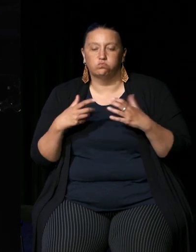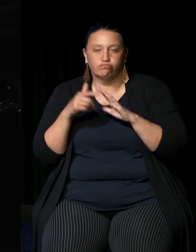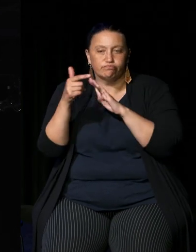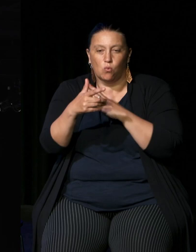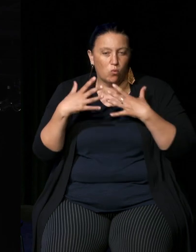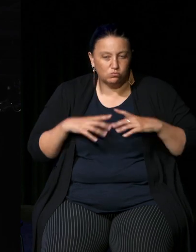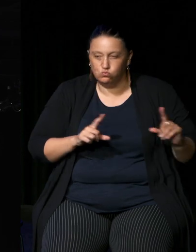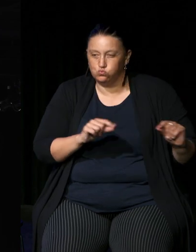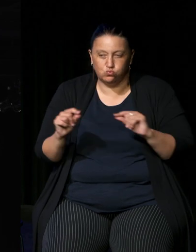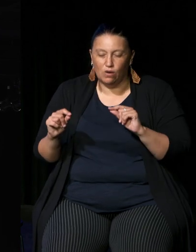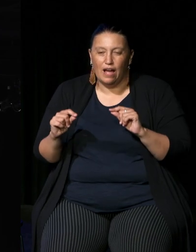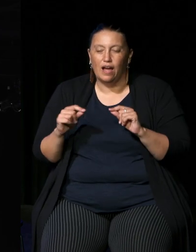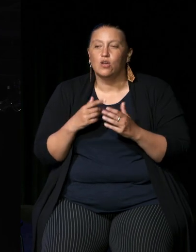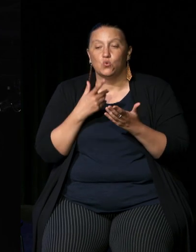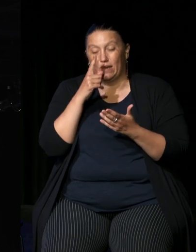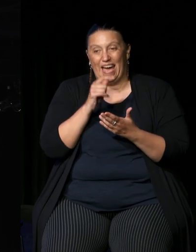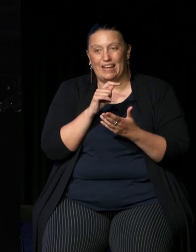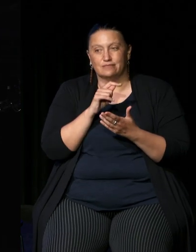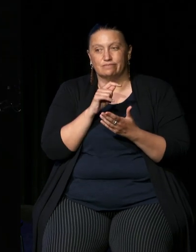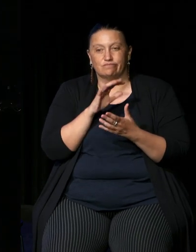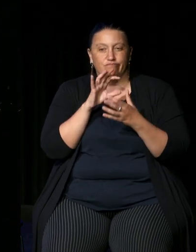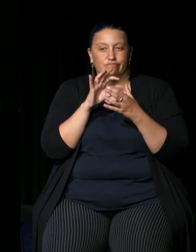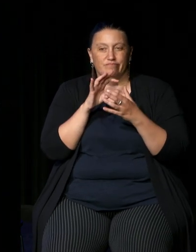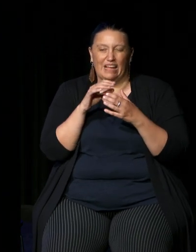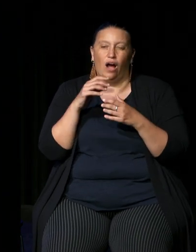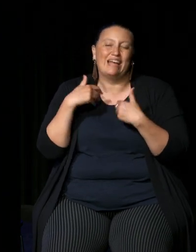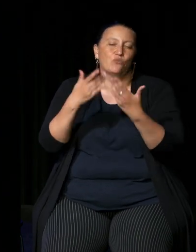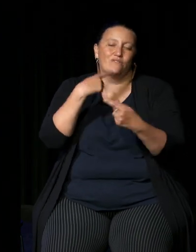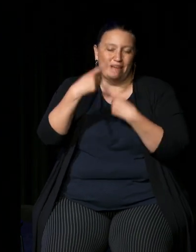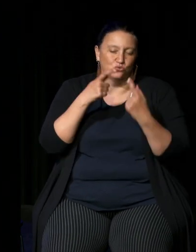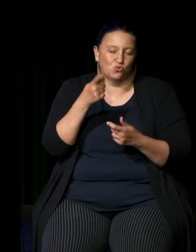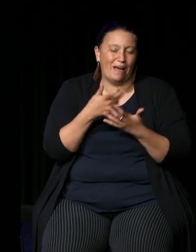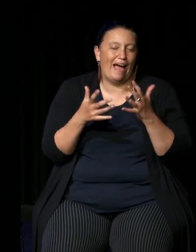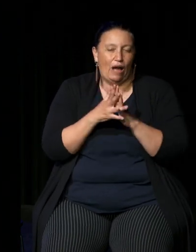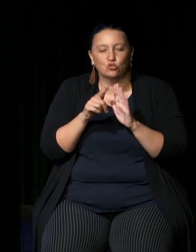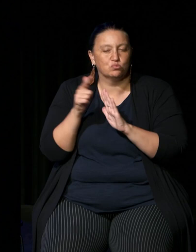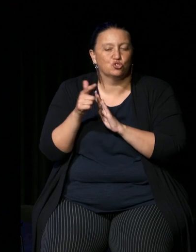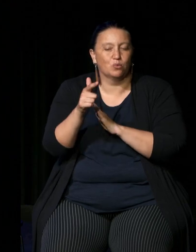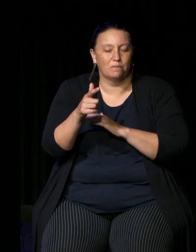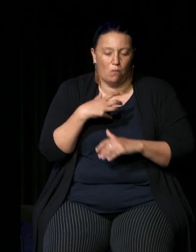if uh if you'd like to to pursue that further um we asked you sort of towards the beginning of this